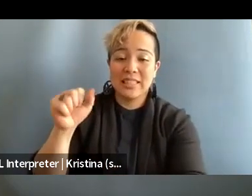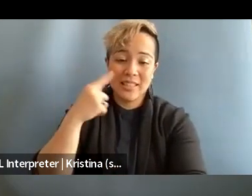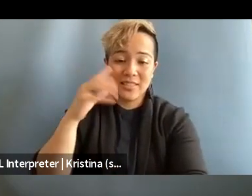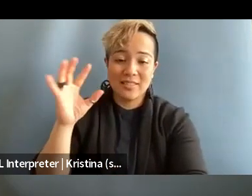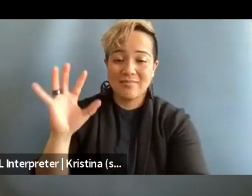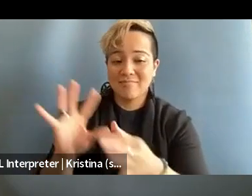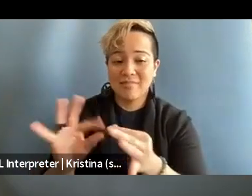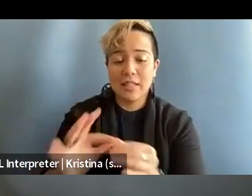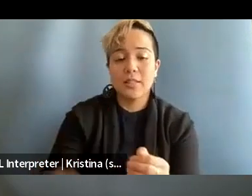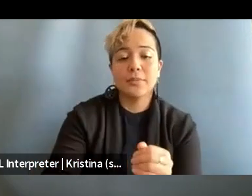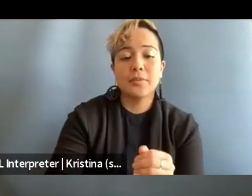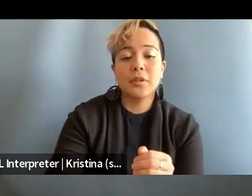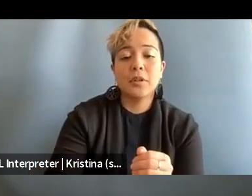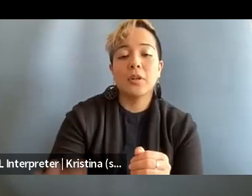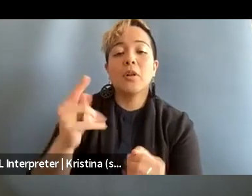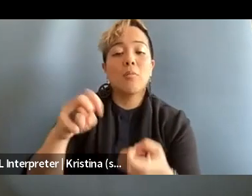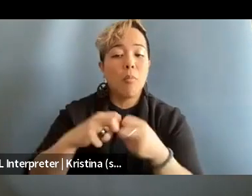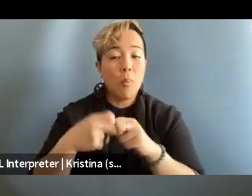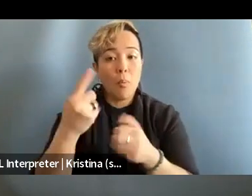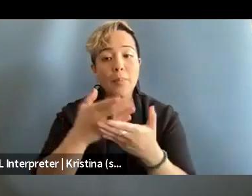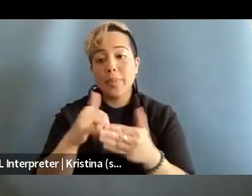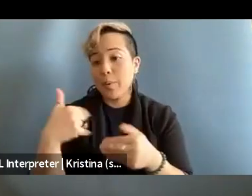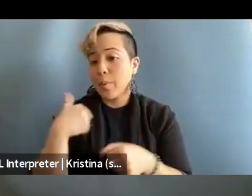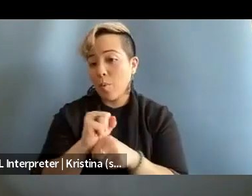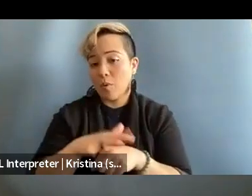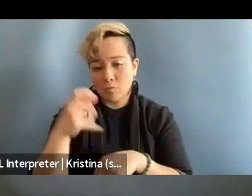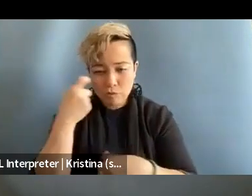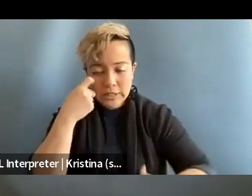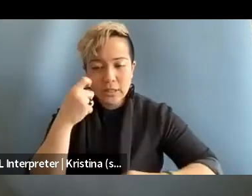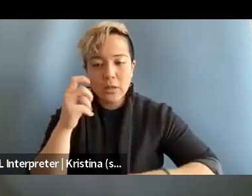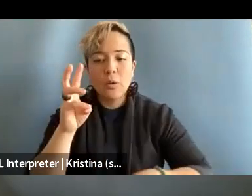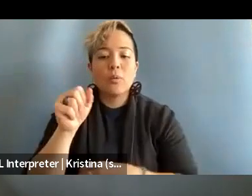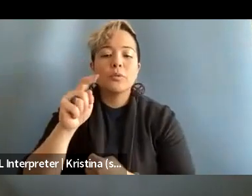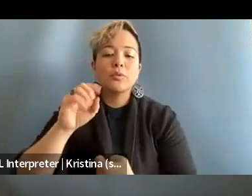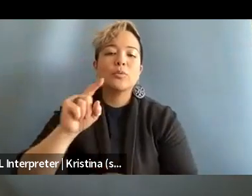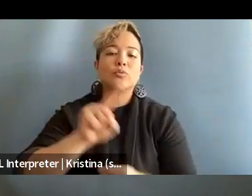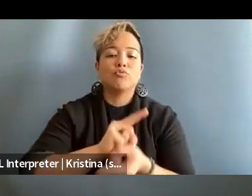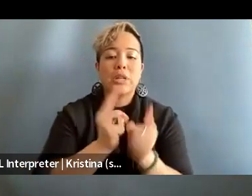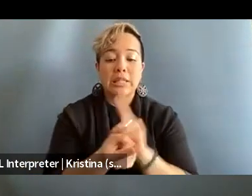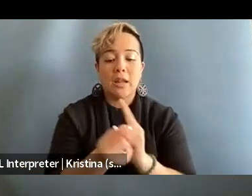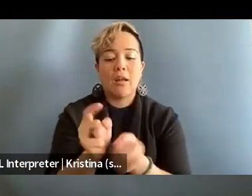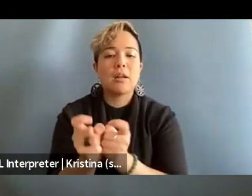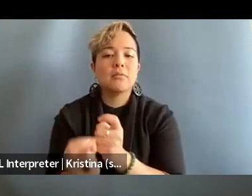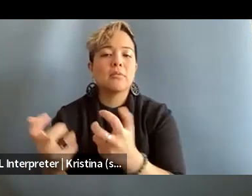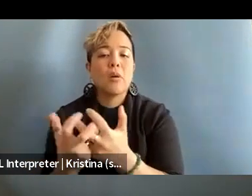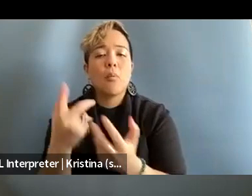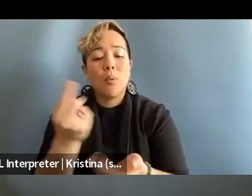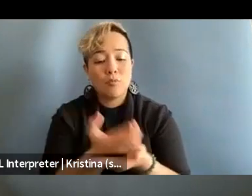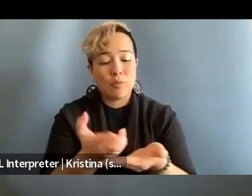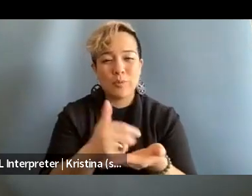The problem, like one of the things we worked on recently was to translate and adapt one of the resources we have at Penn-America,